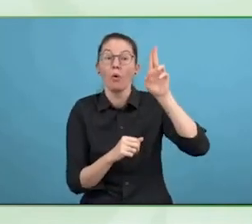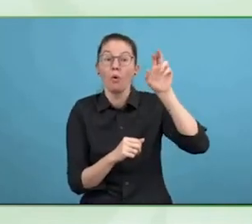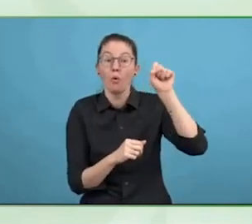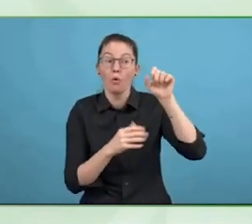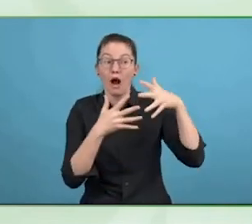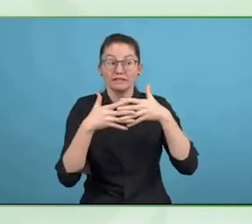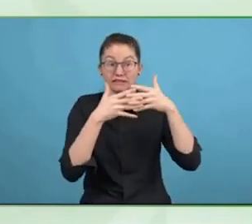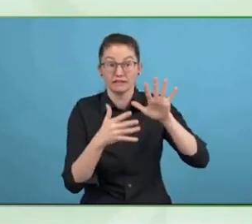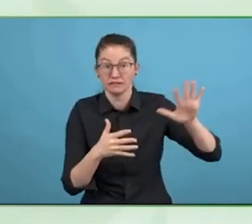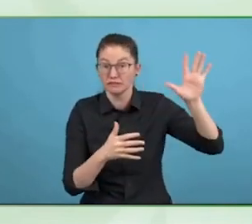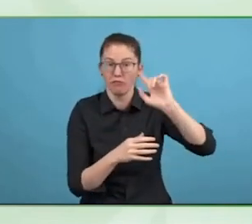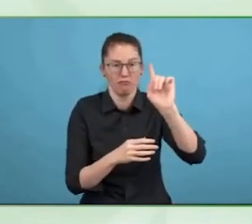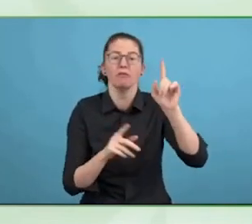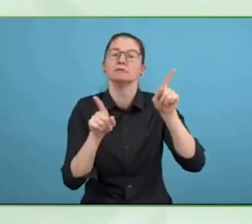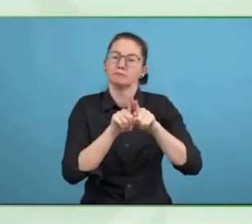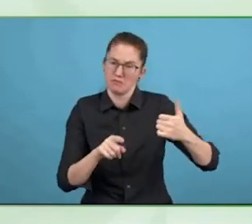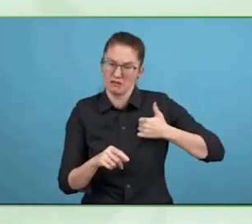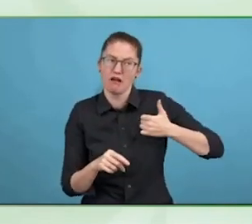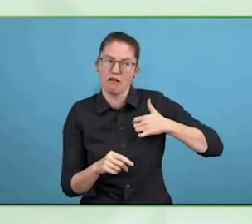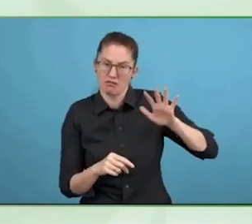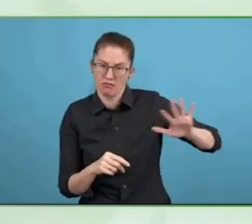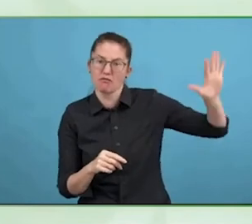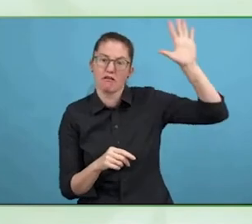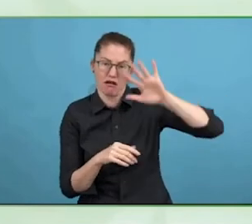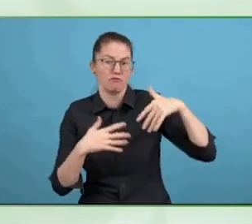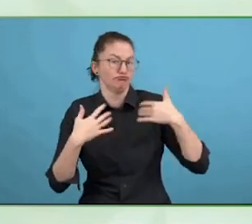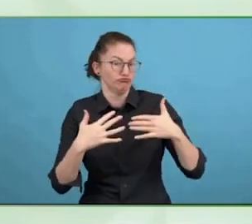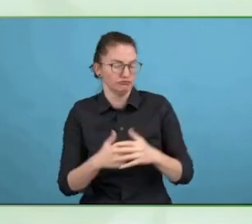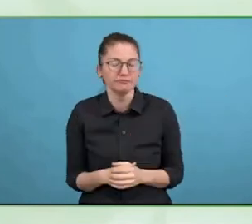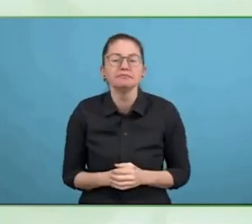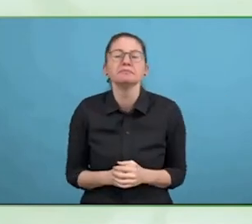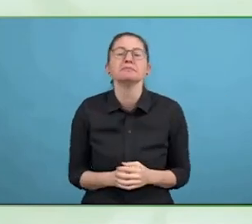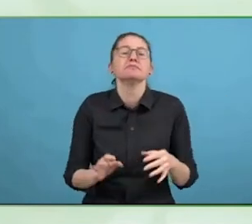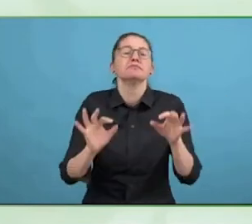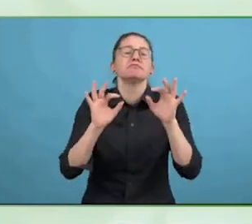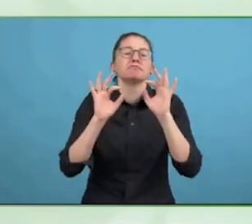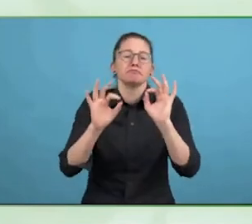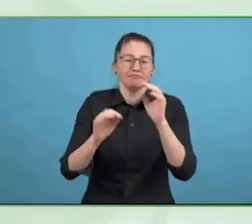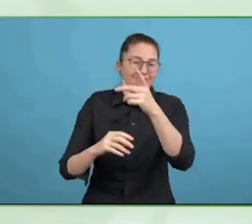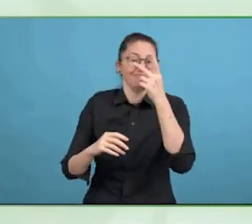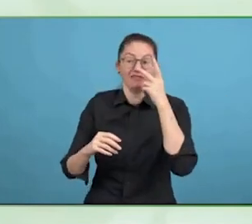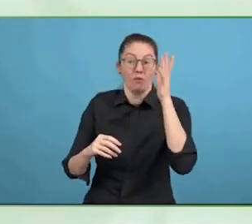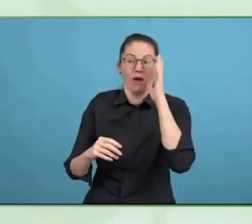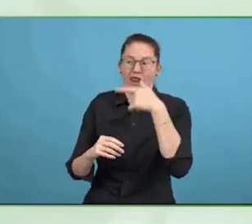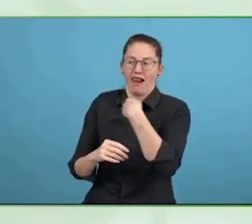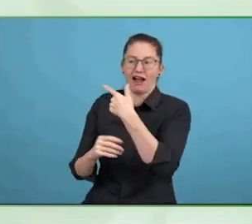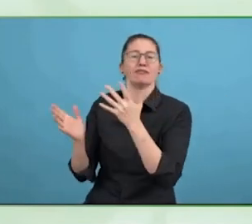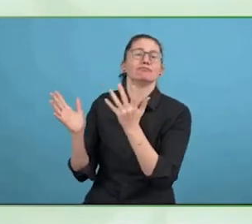people who have hearing difficulties has really evolved significantly.